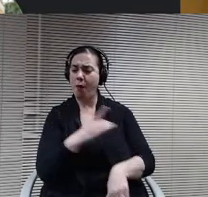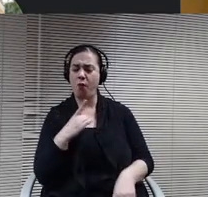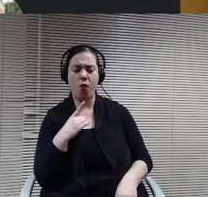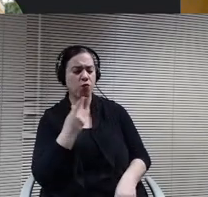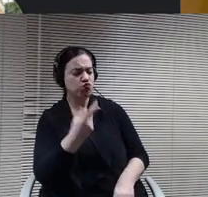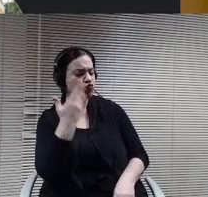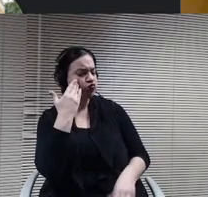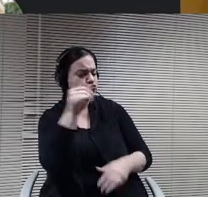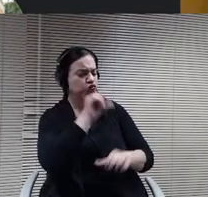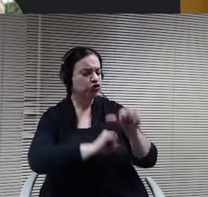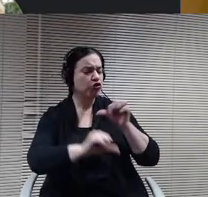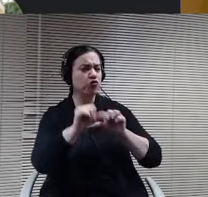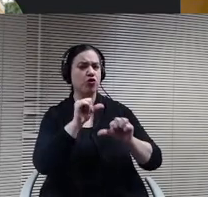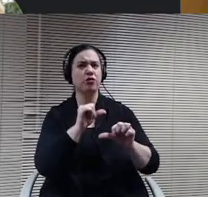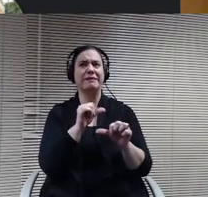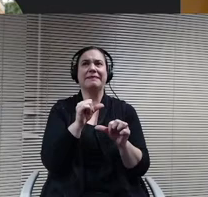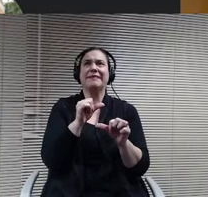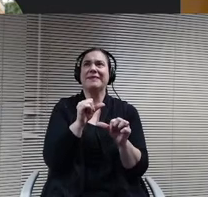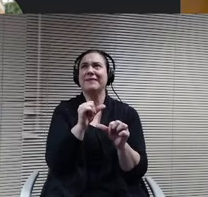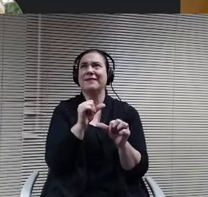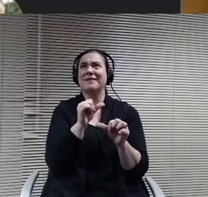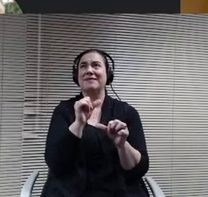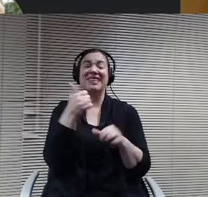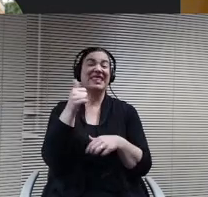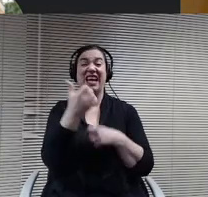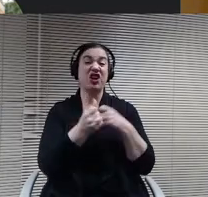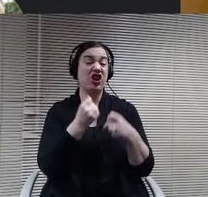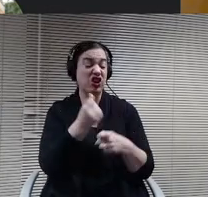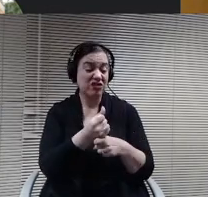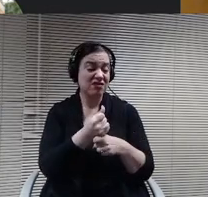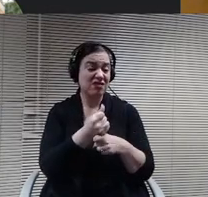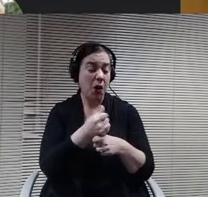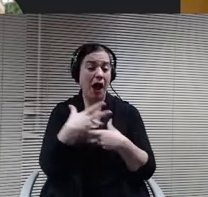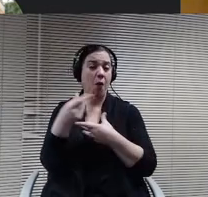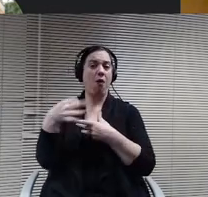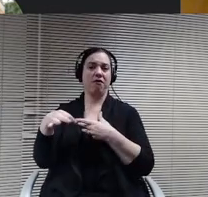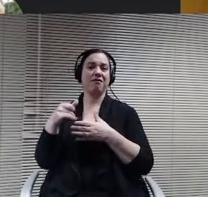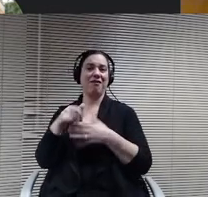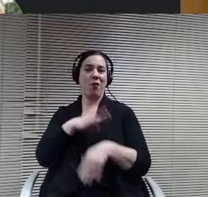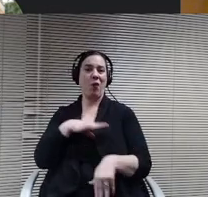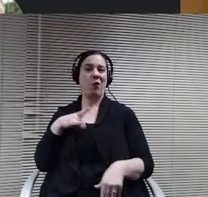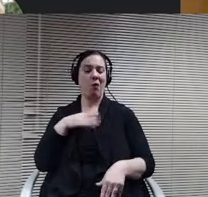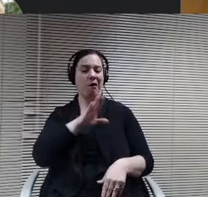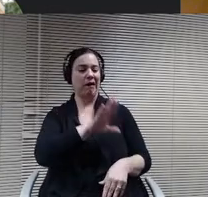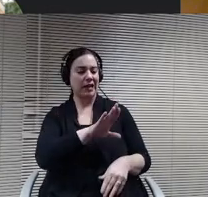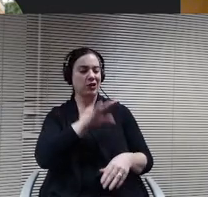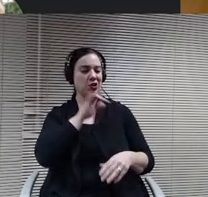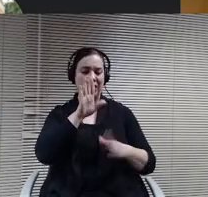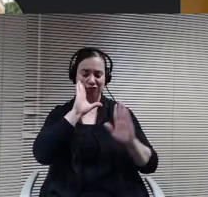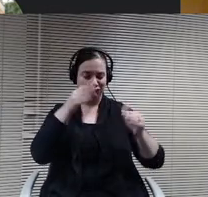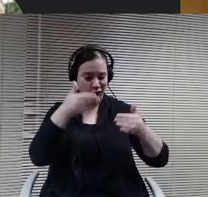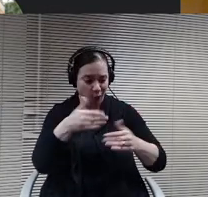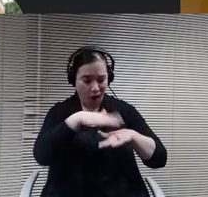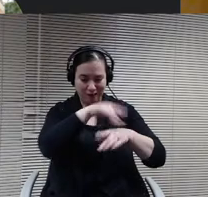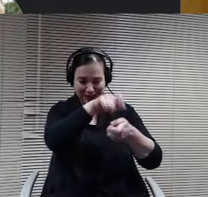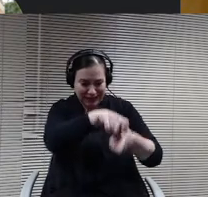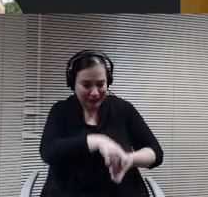probably 1010 years outside the board. His attention to detail, his work ethic is integrity.